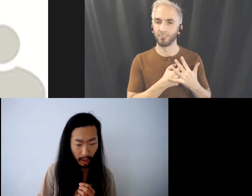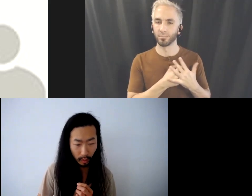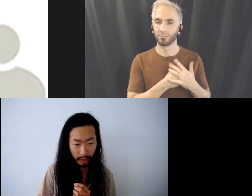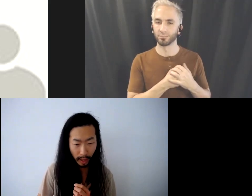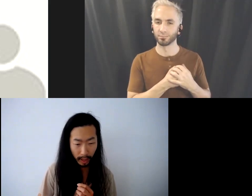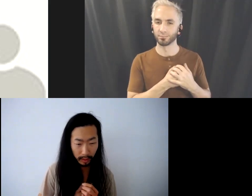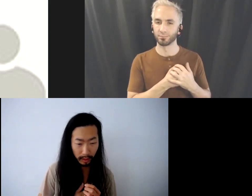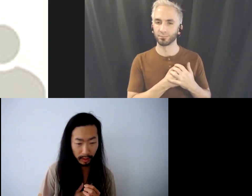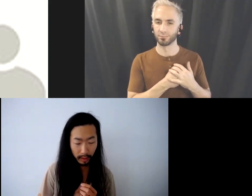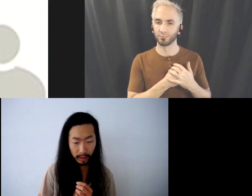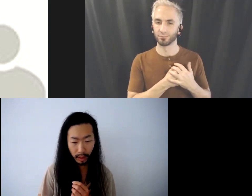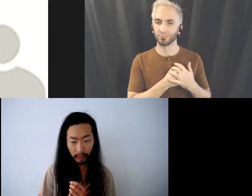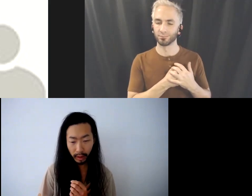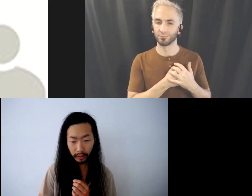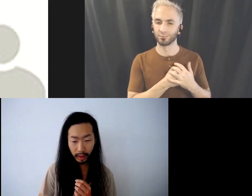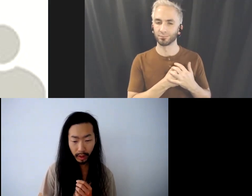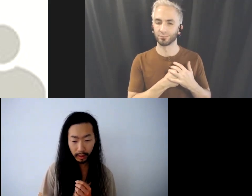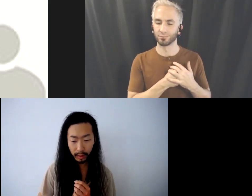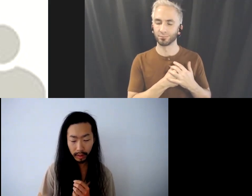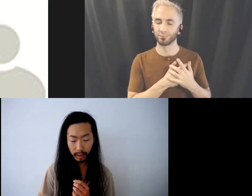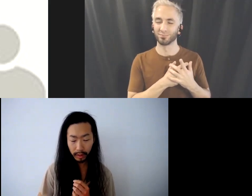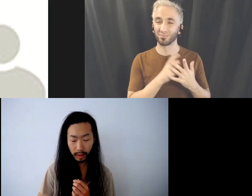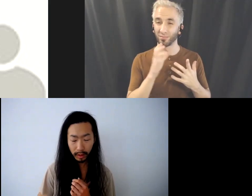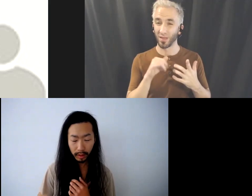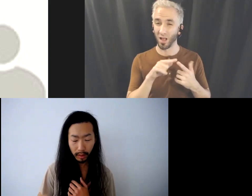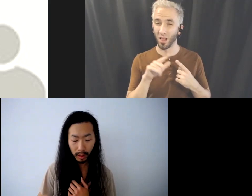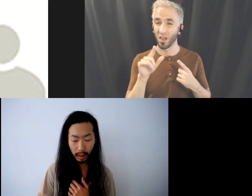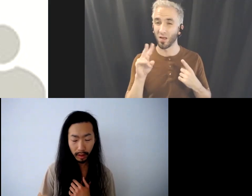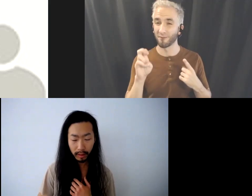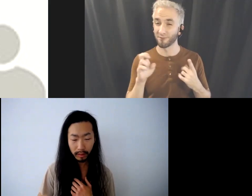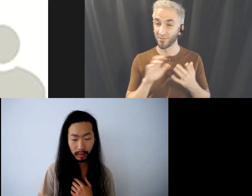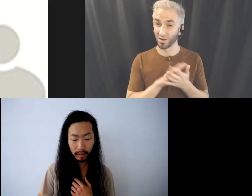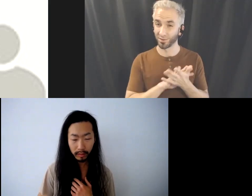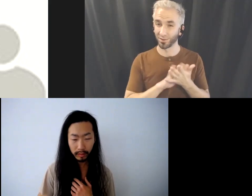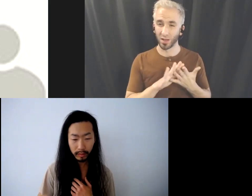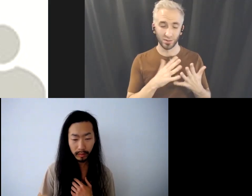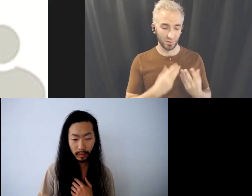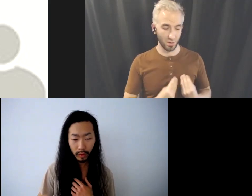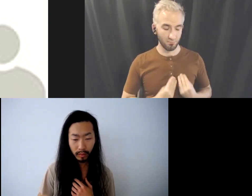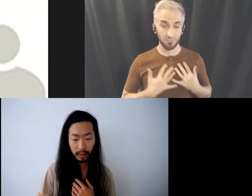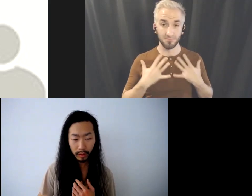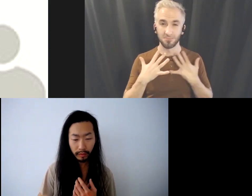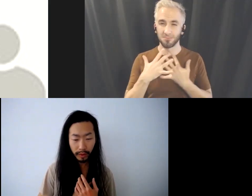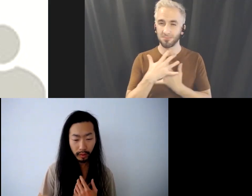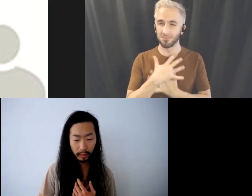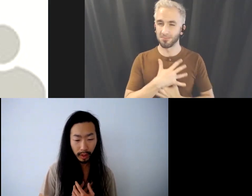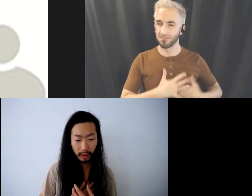While we access this state of loving kindness inside our heart, you may start to feel your